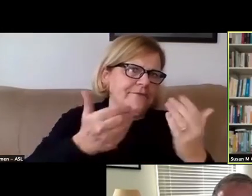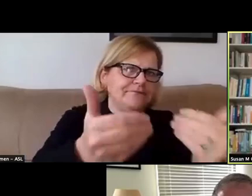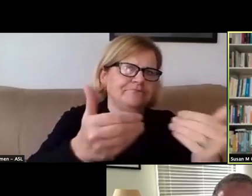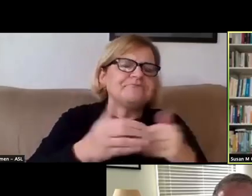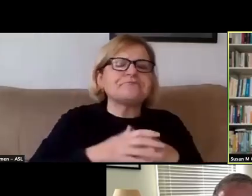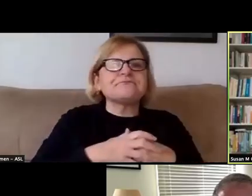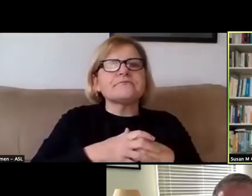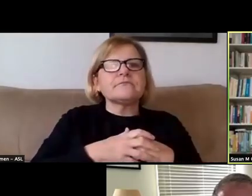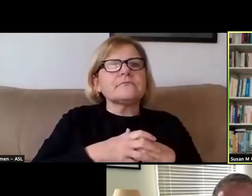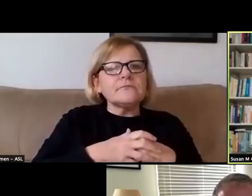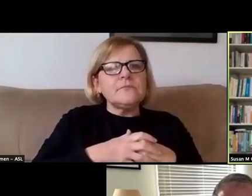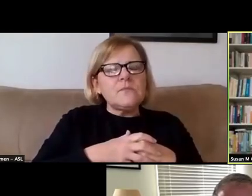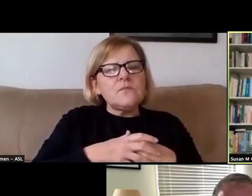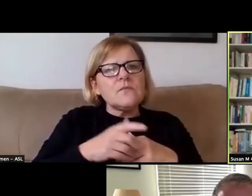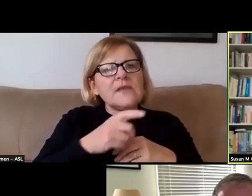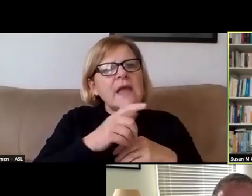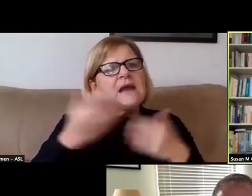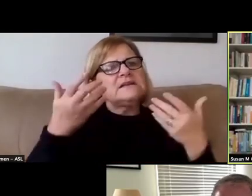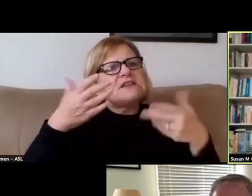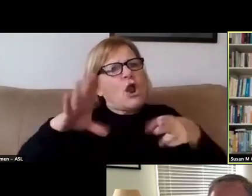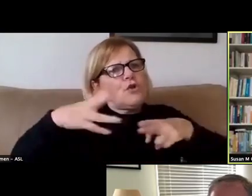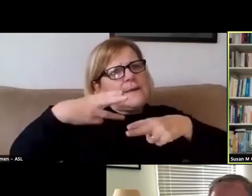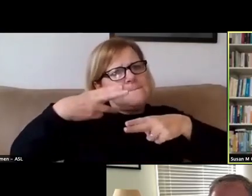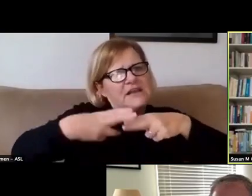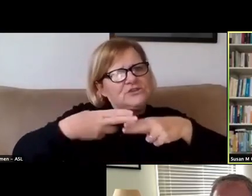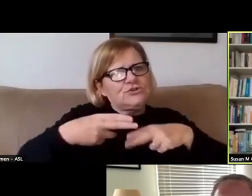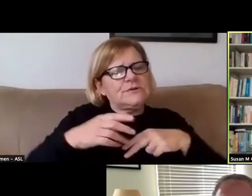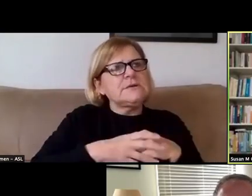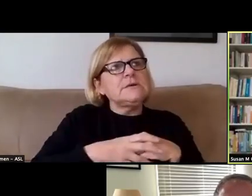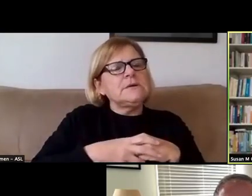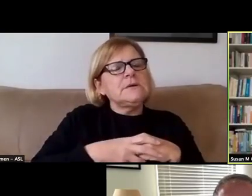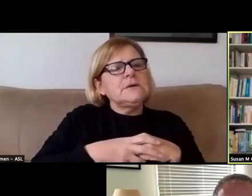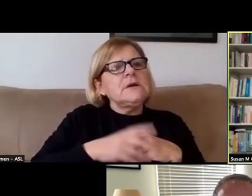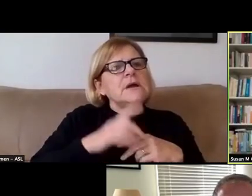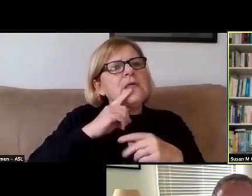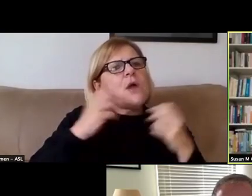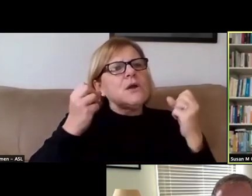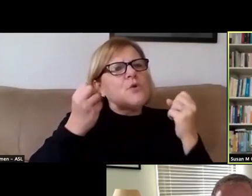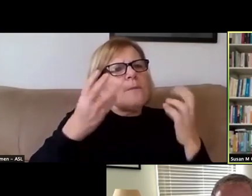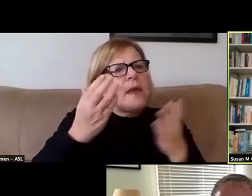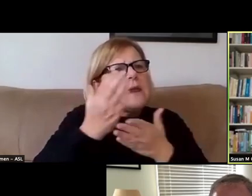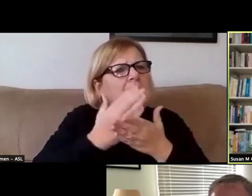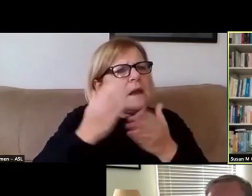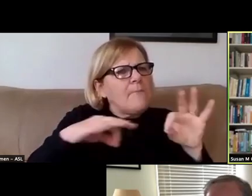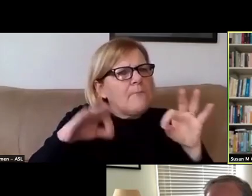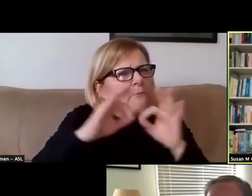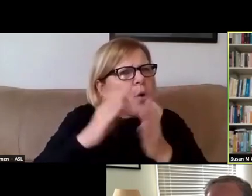You know, as already mentioned, there's so many important considerations to balance